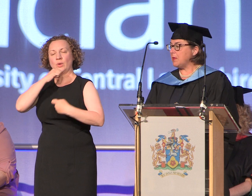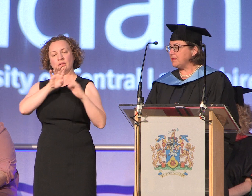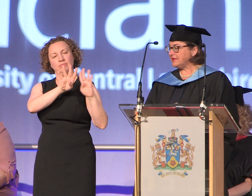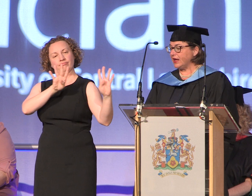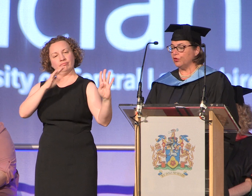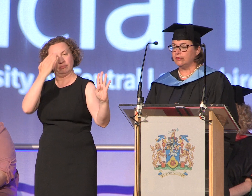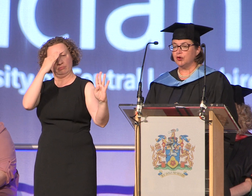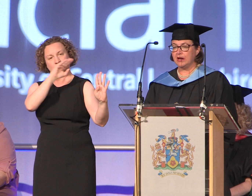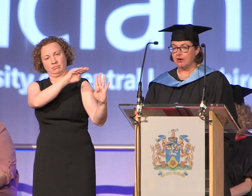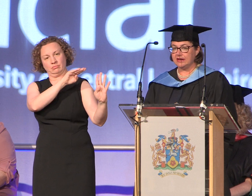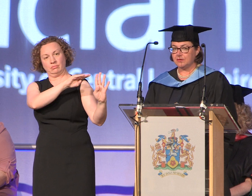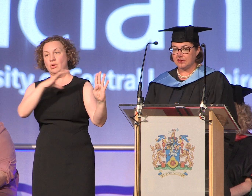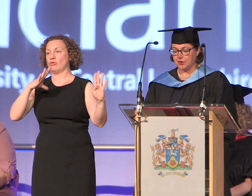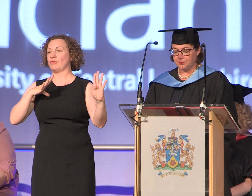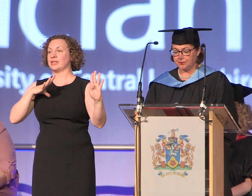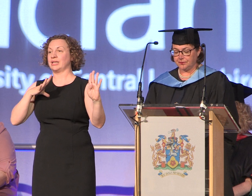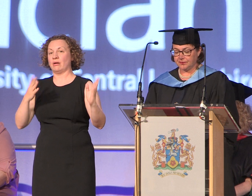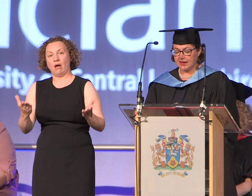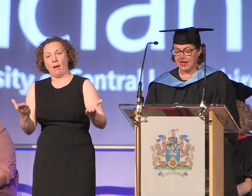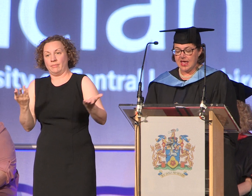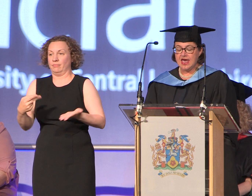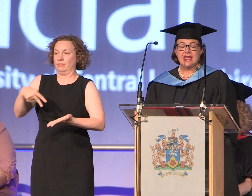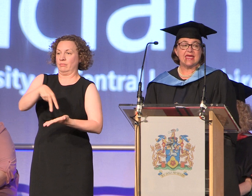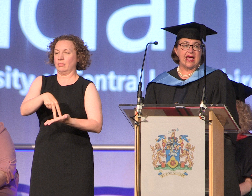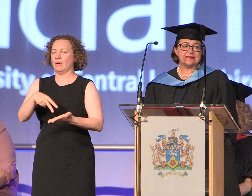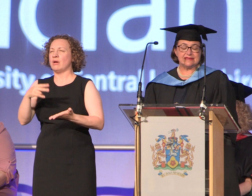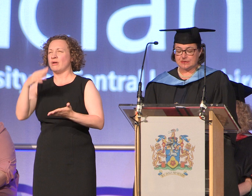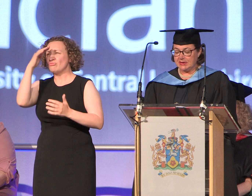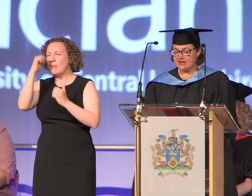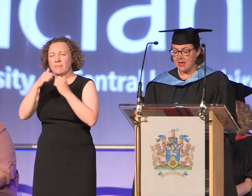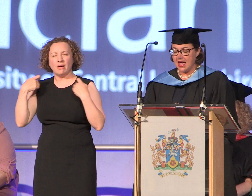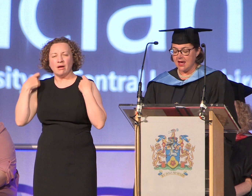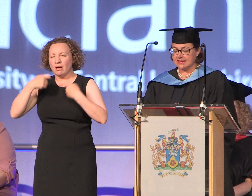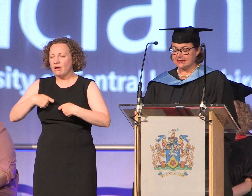remember to take all of your belongings with you guests please may I ask that